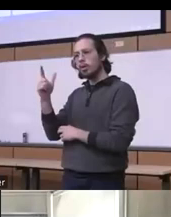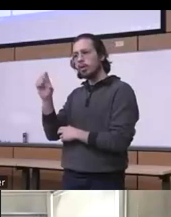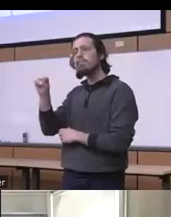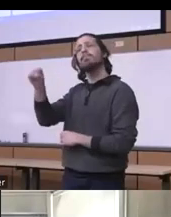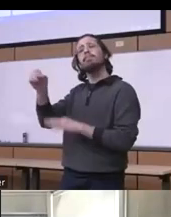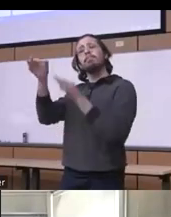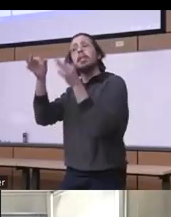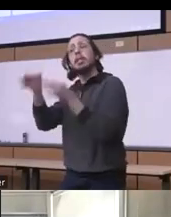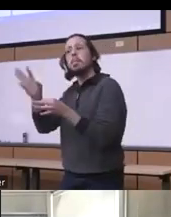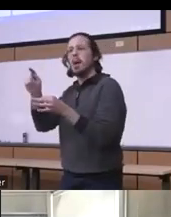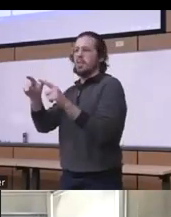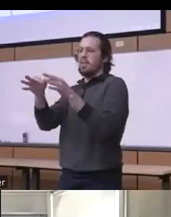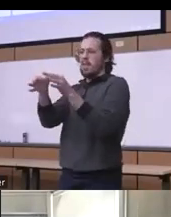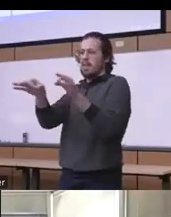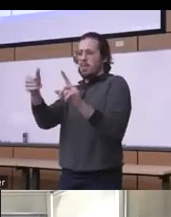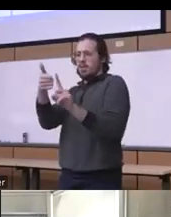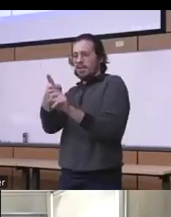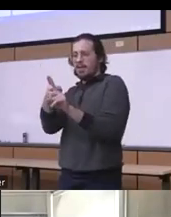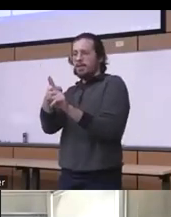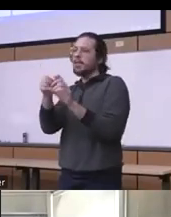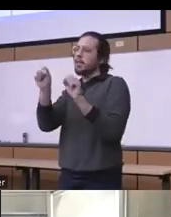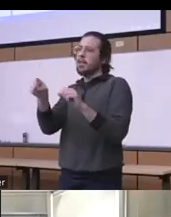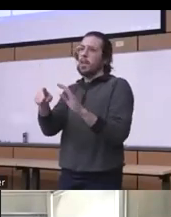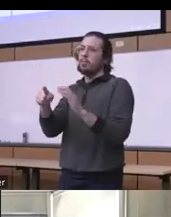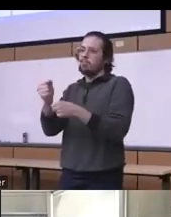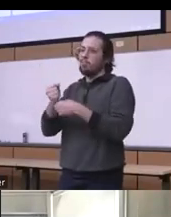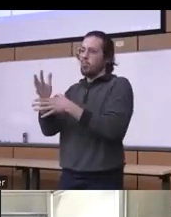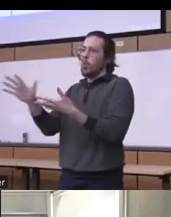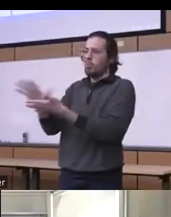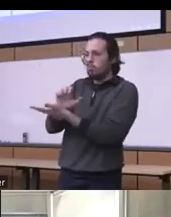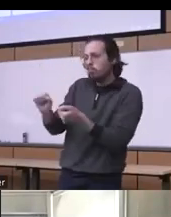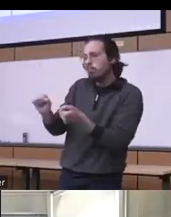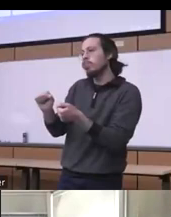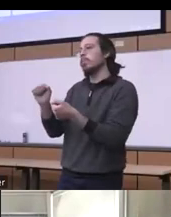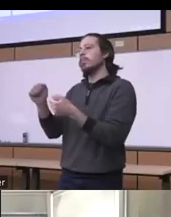can be very detrimental you know to the uh to treatment and to engagement and treatment as well